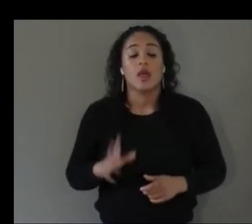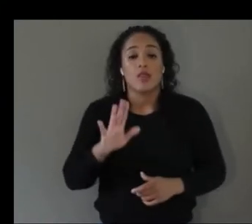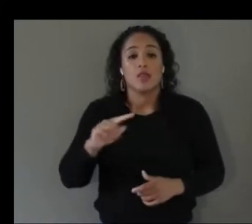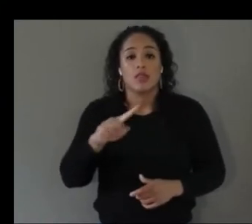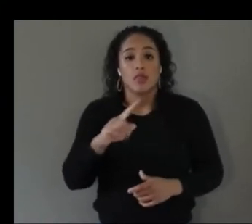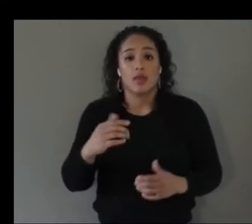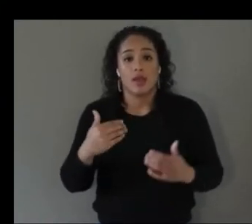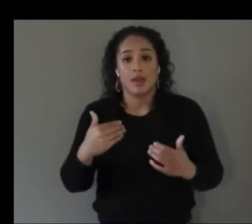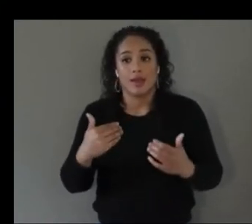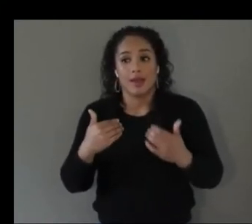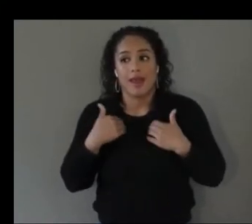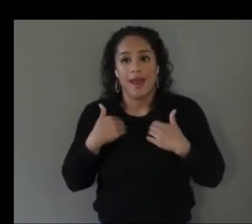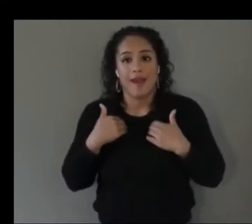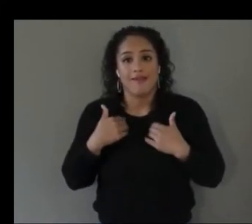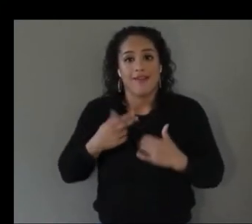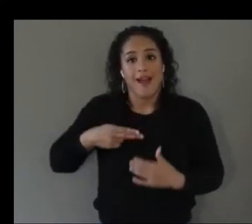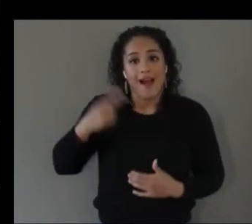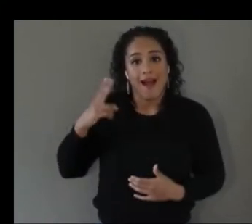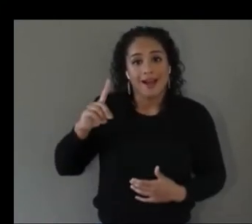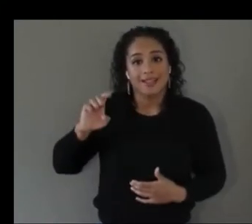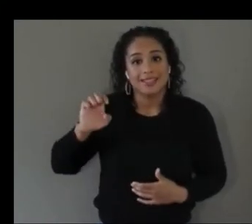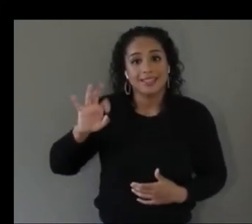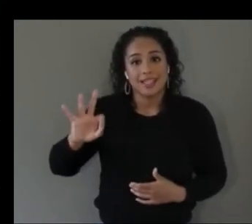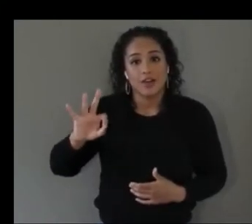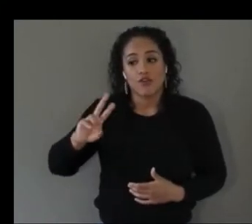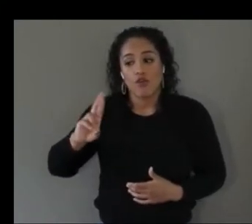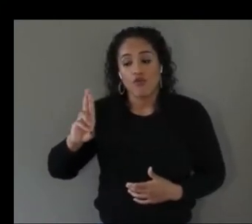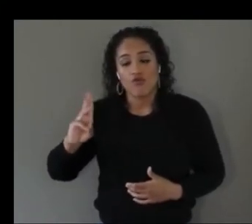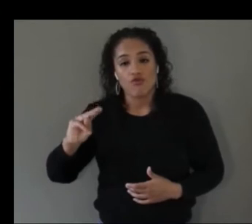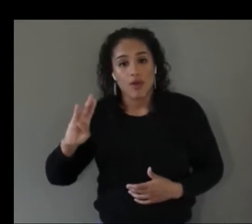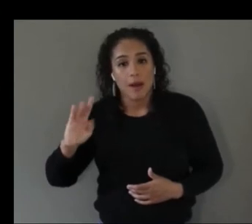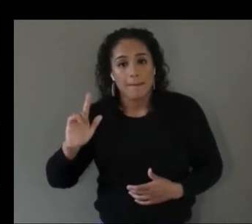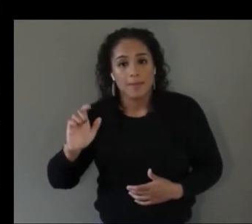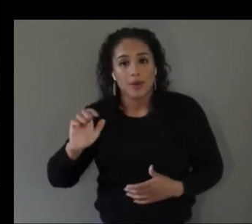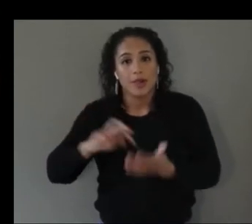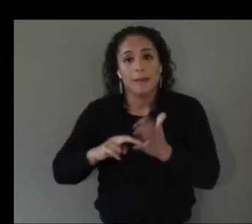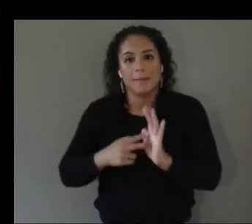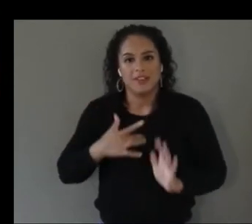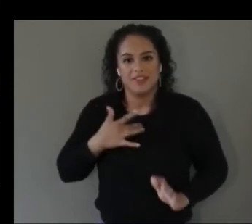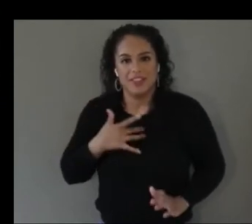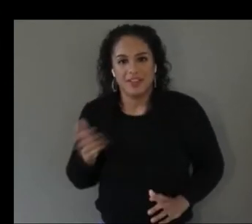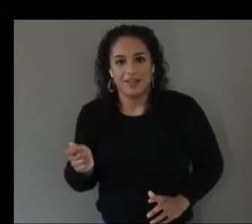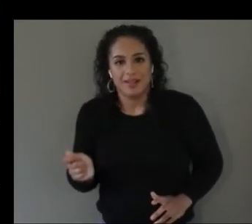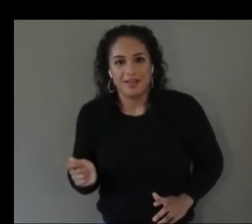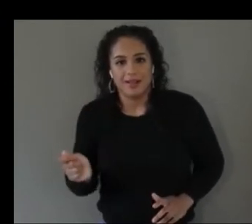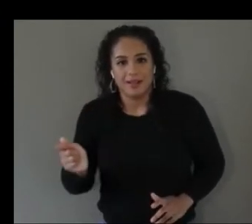feel vibrations but in this way we're able to sense the body give appropriate feedback to